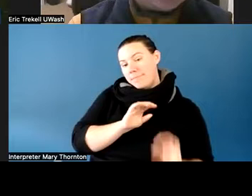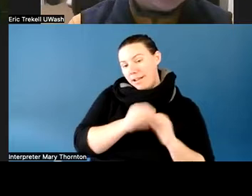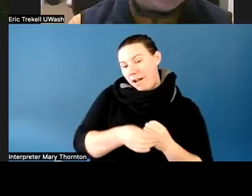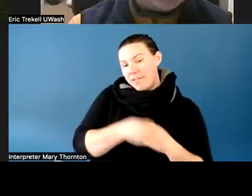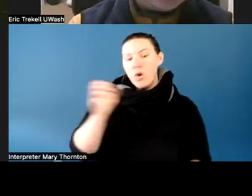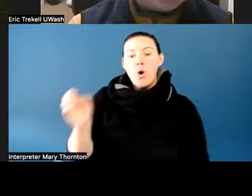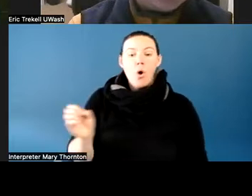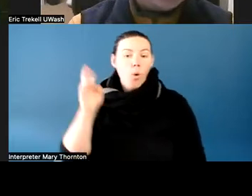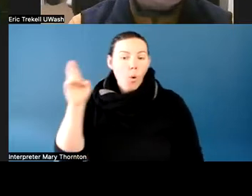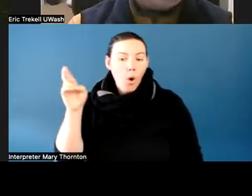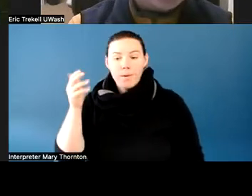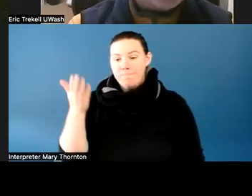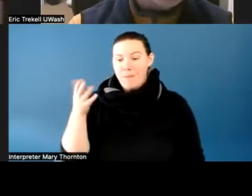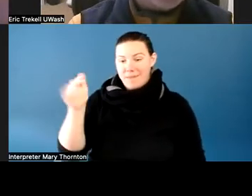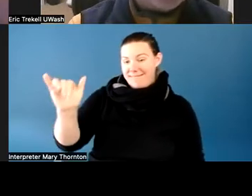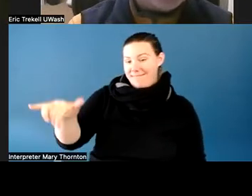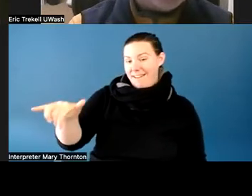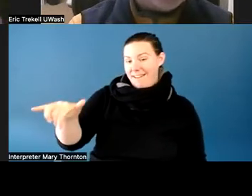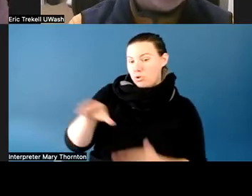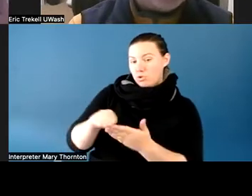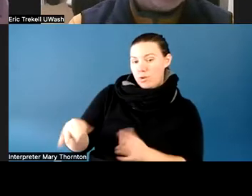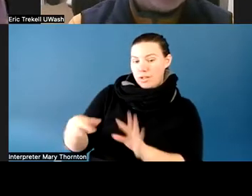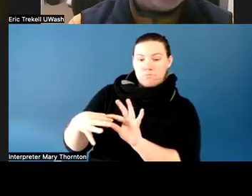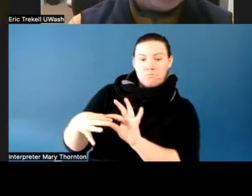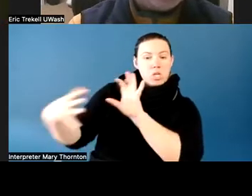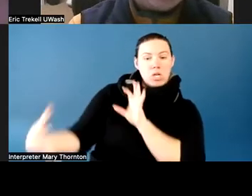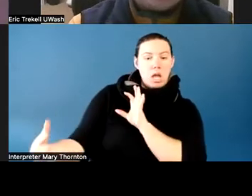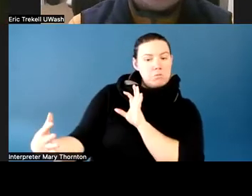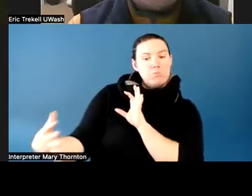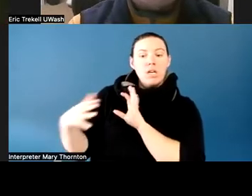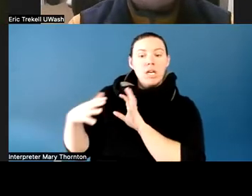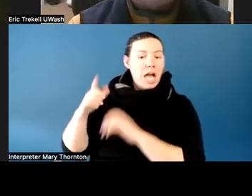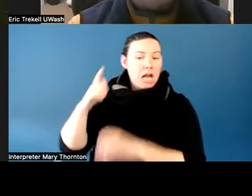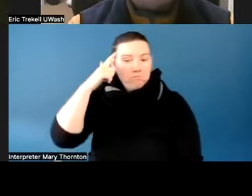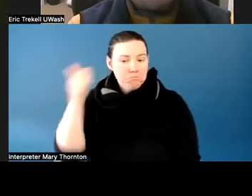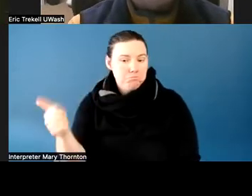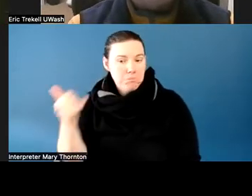have not connected. It's their choice as a student whether they connect or not.